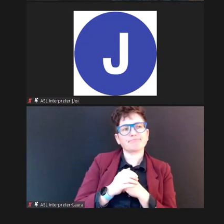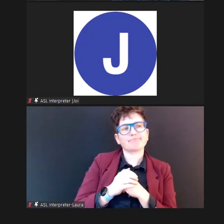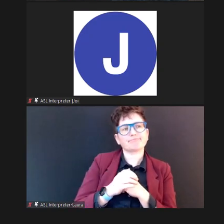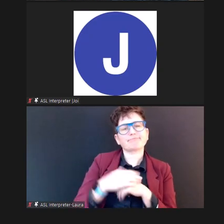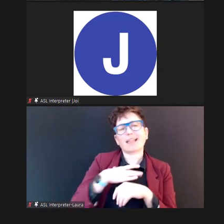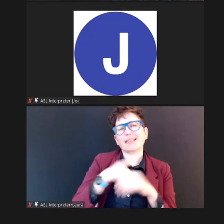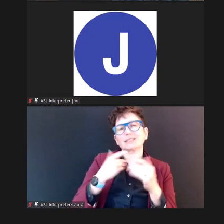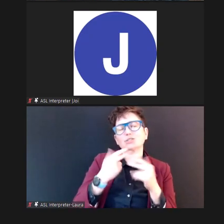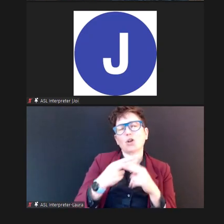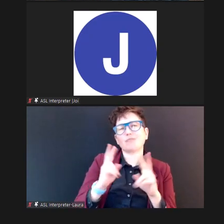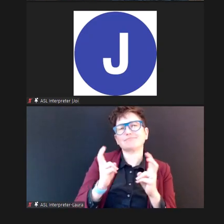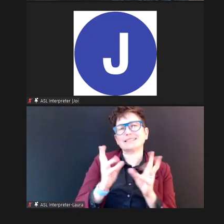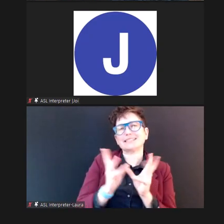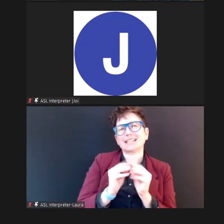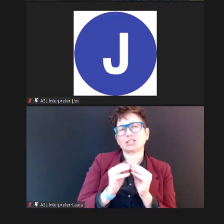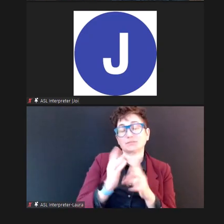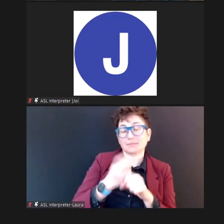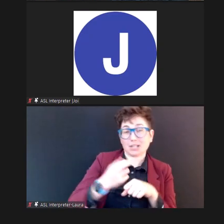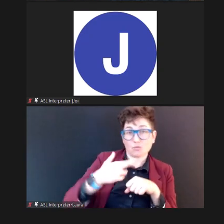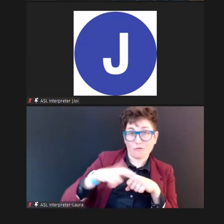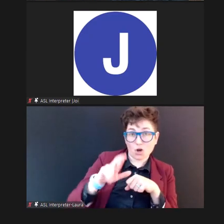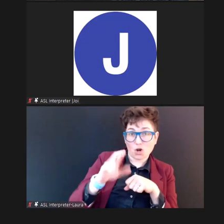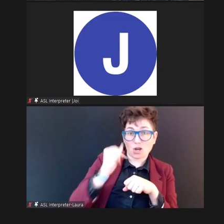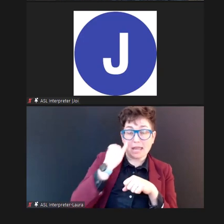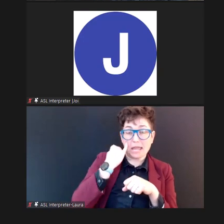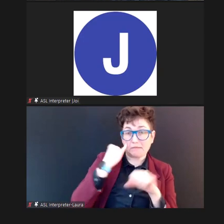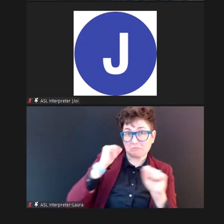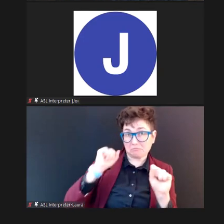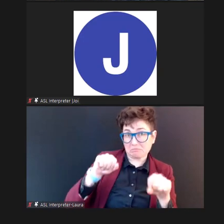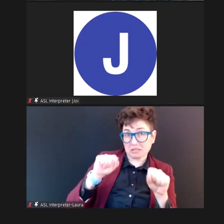and the -- and the Child's cooperative -- I'm going to try two